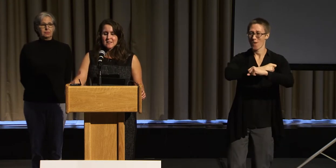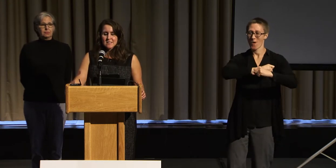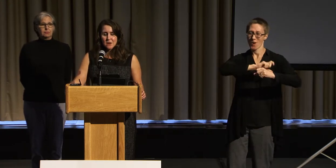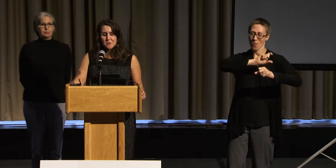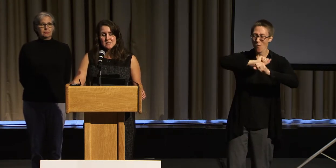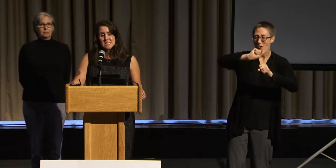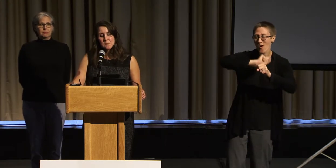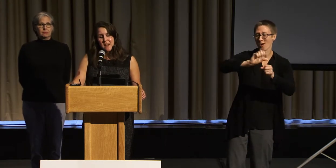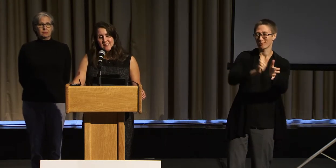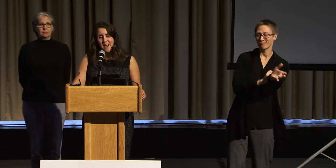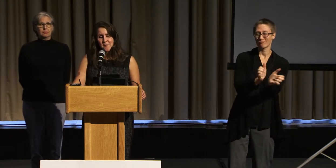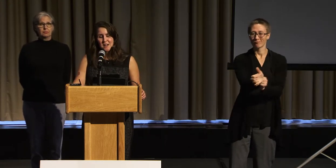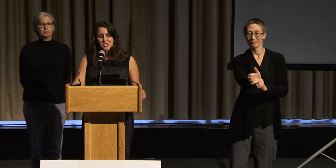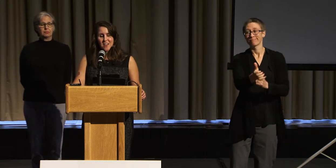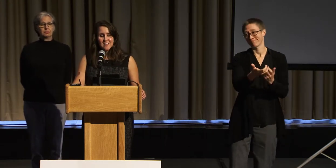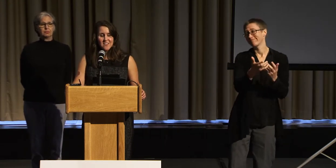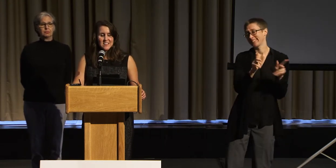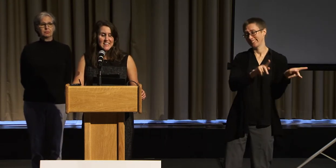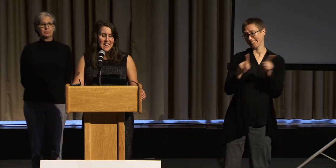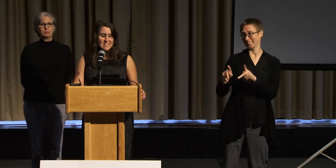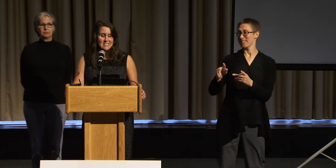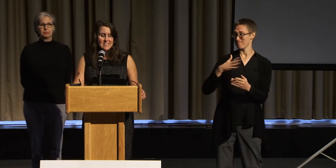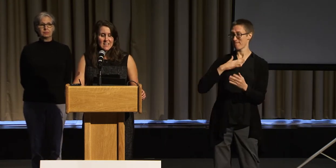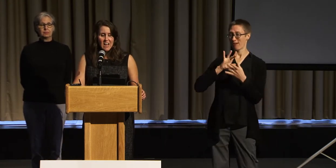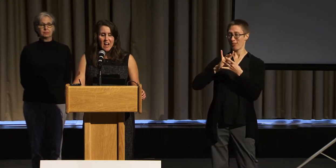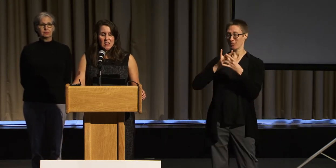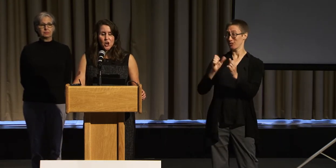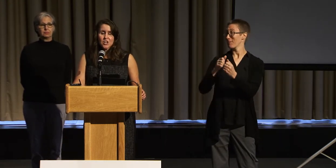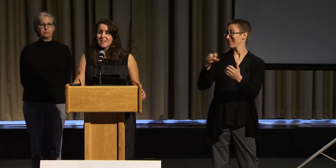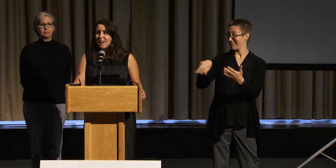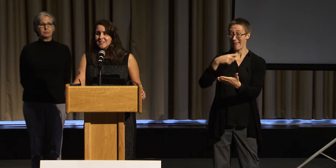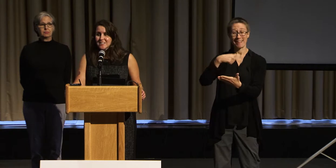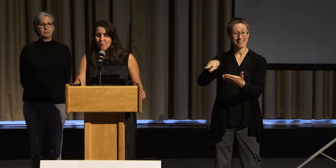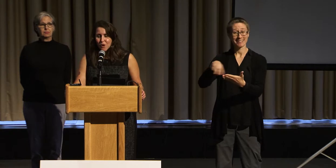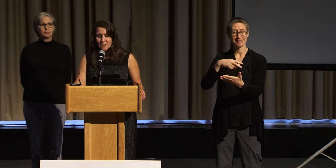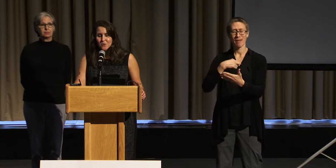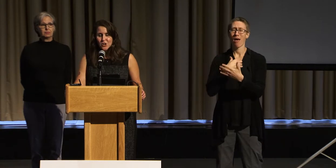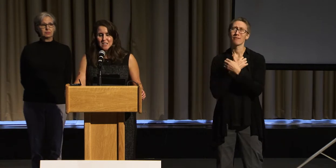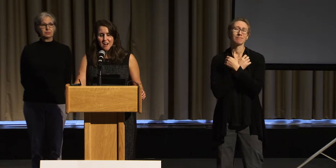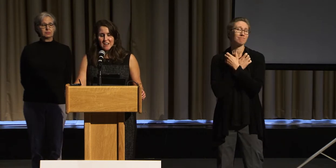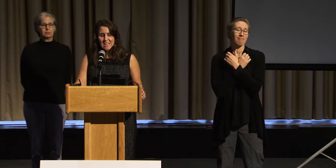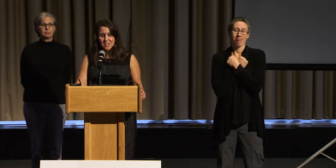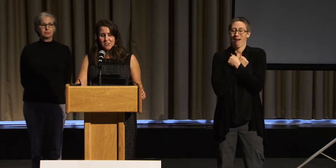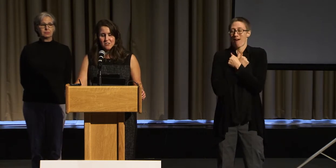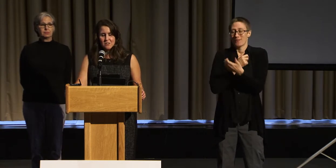So despite how much I love to dance, learning as someone who could not hear